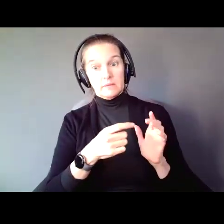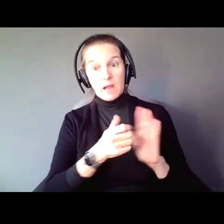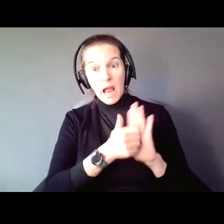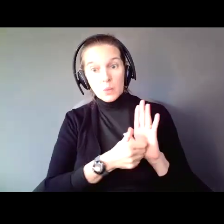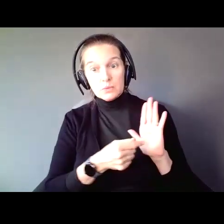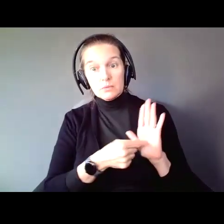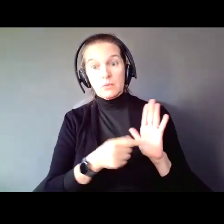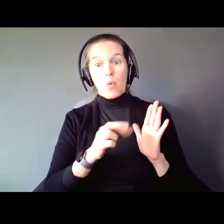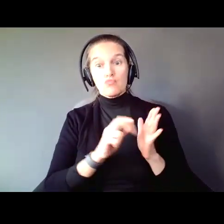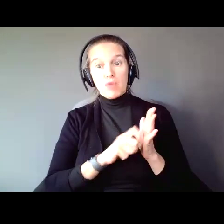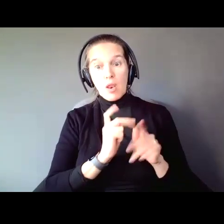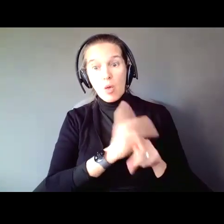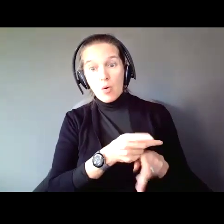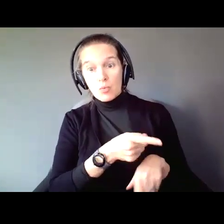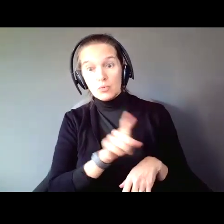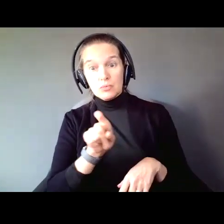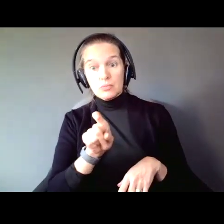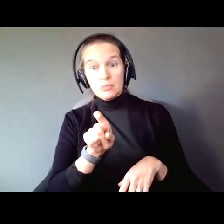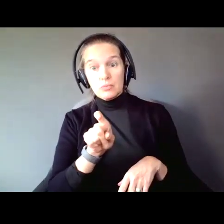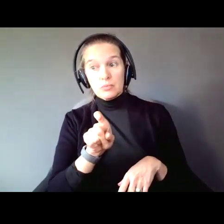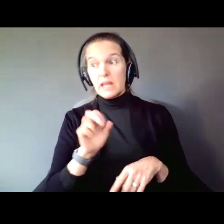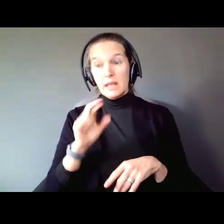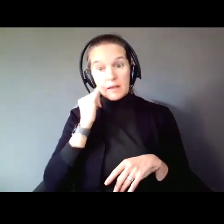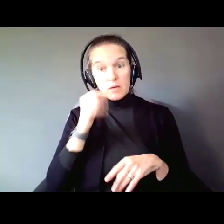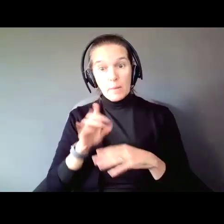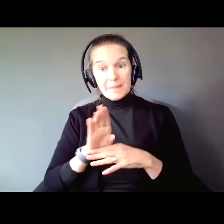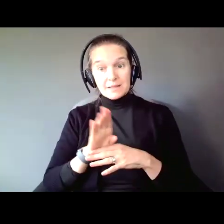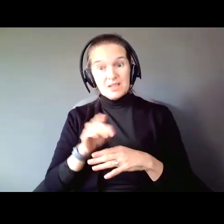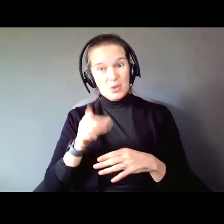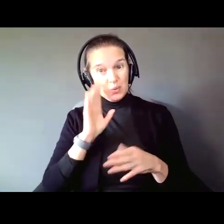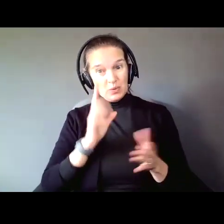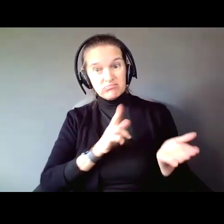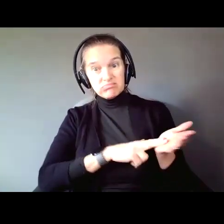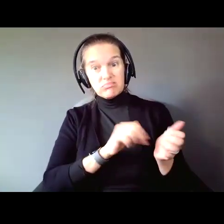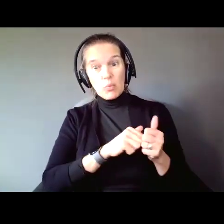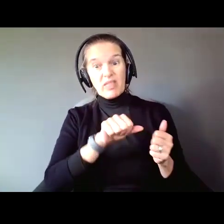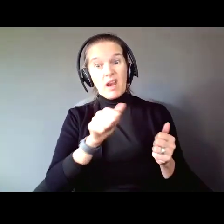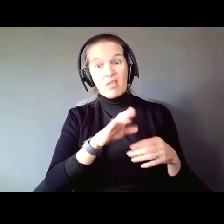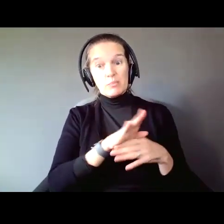If you were a business, would you enter into a contract with another business whose President